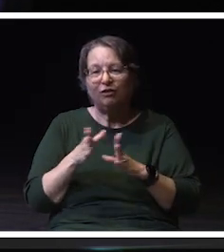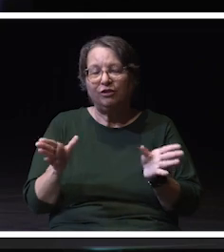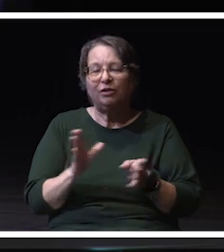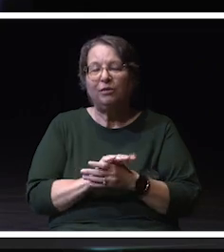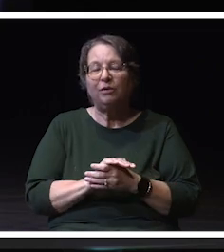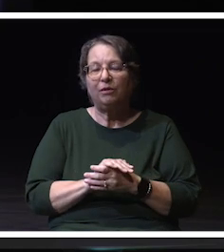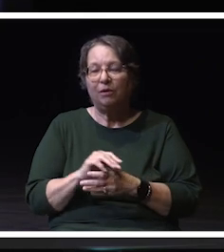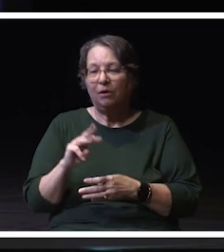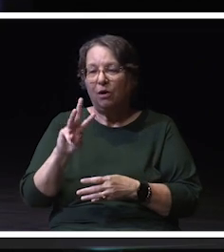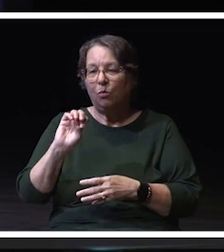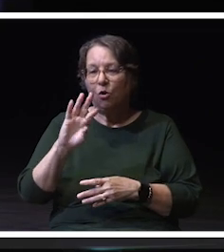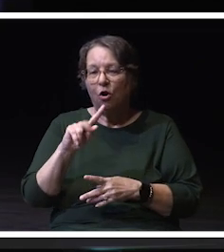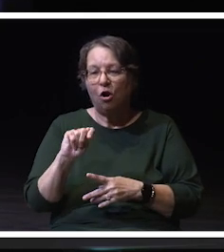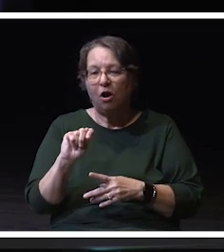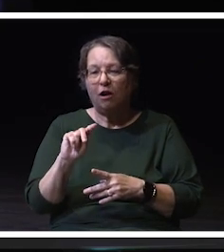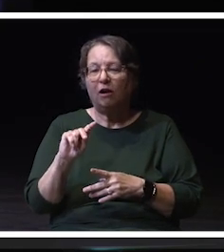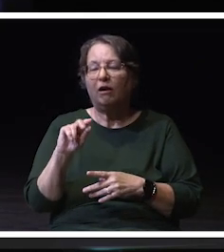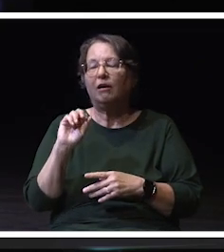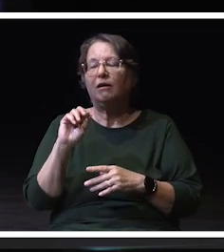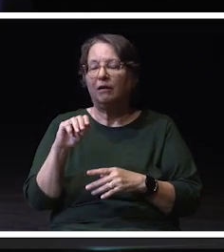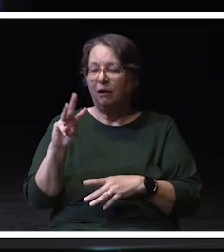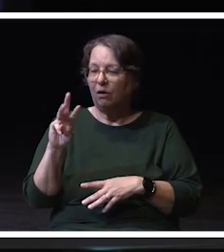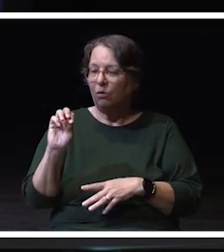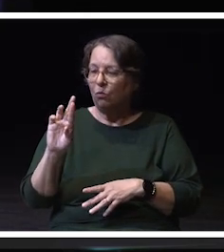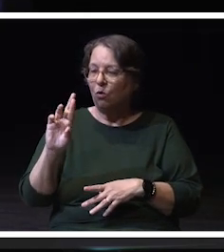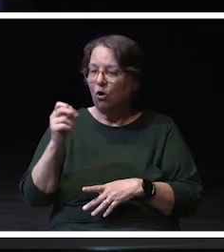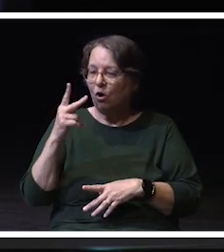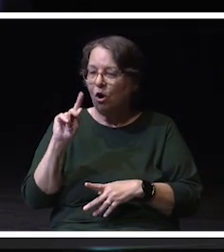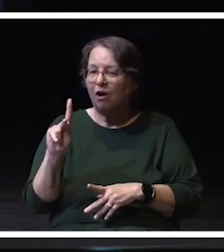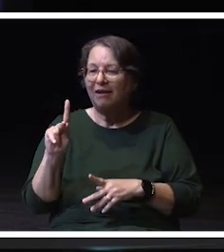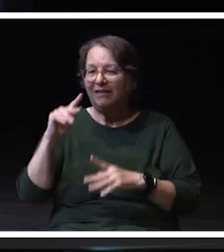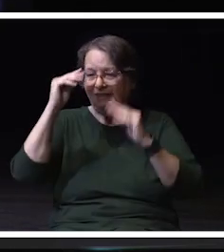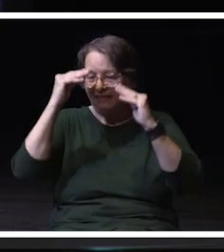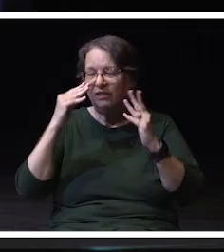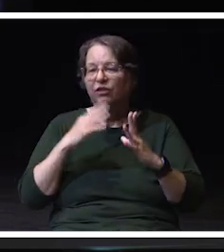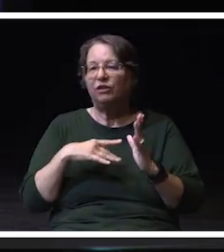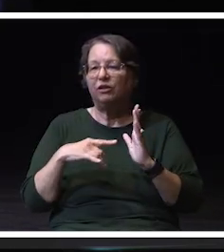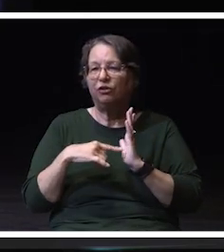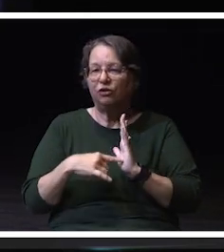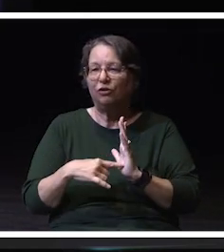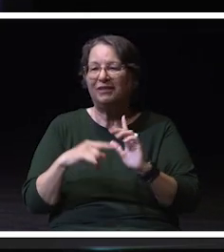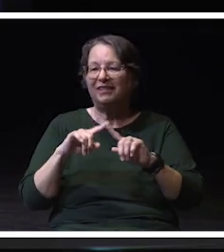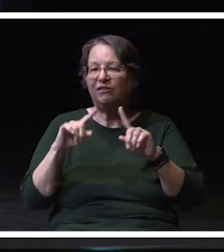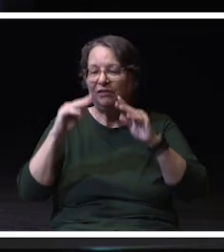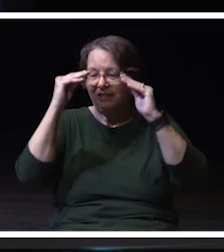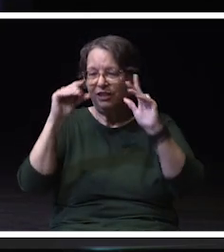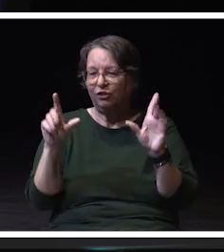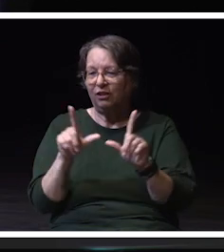At will ultimately span a number of teacher licensure areas. Chancellor,